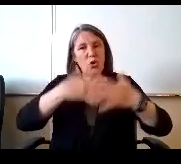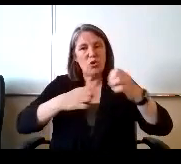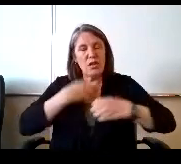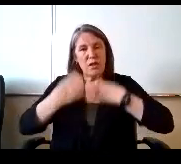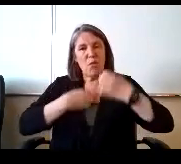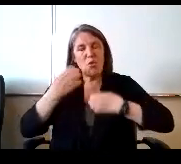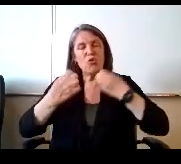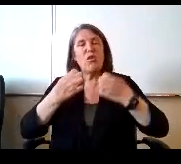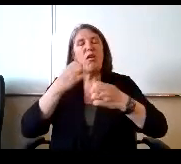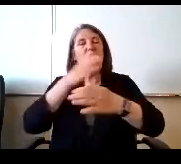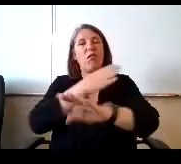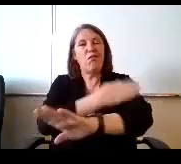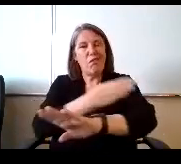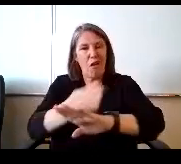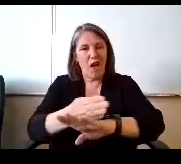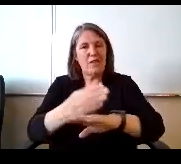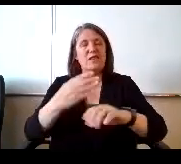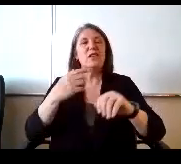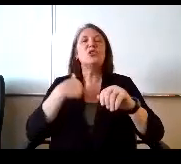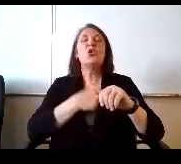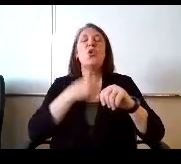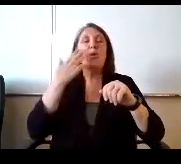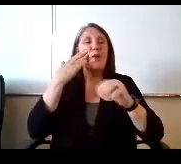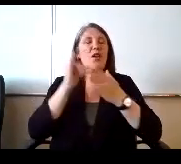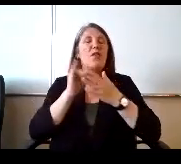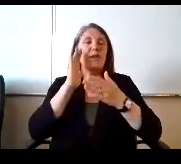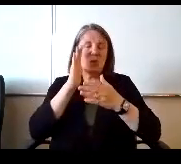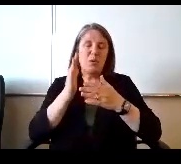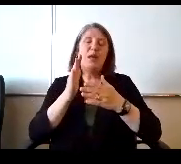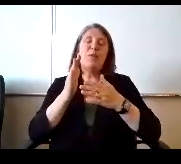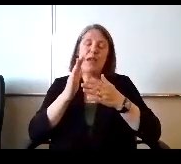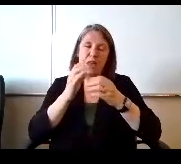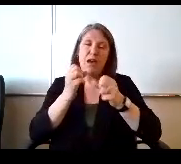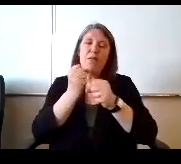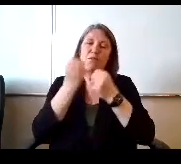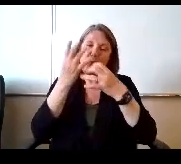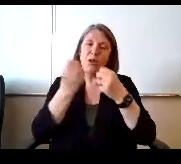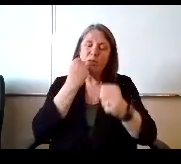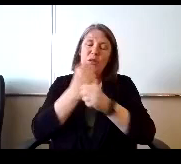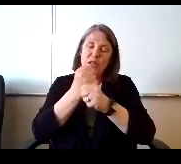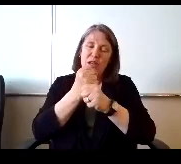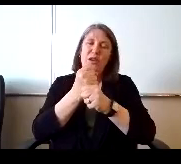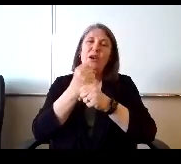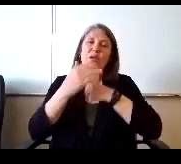the first step to what we know will be a multi year process for us. And in capturing our kids.